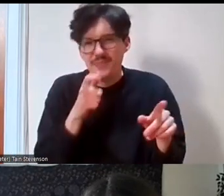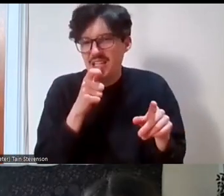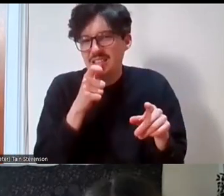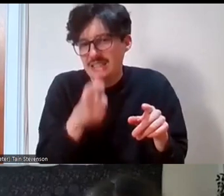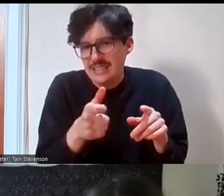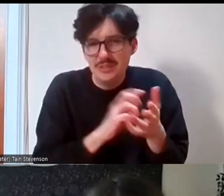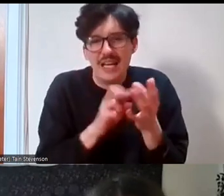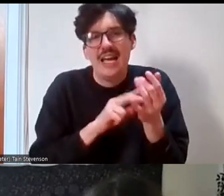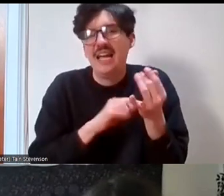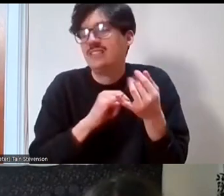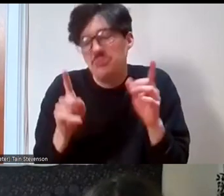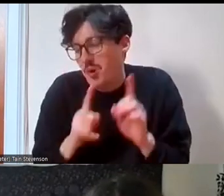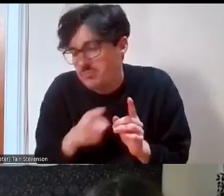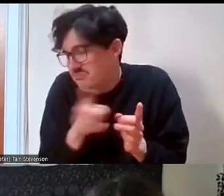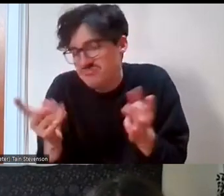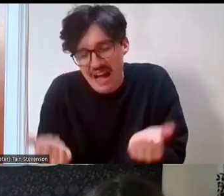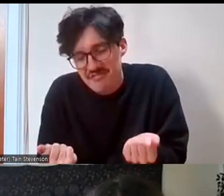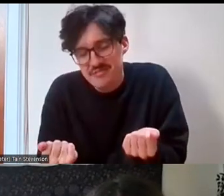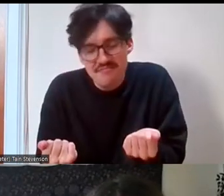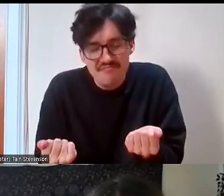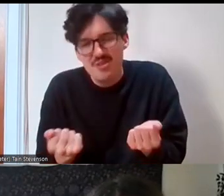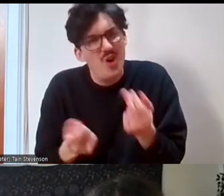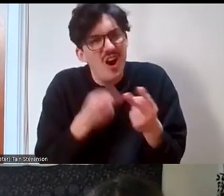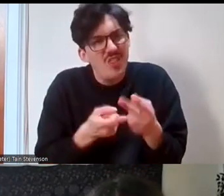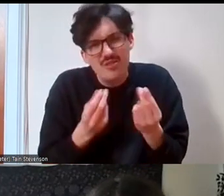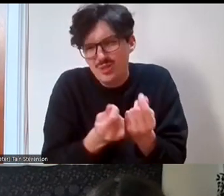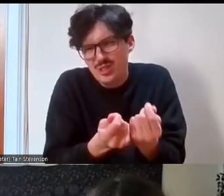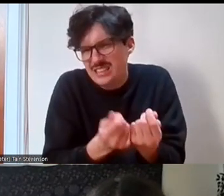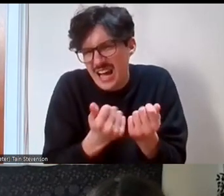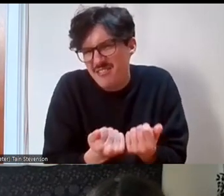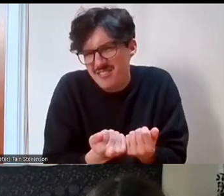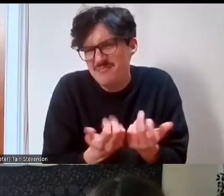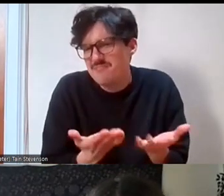Muck but any other resources or insights has anyone come across, anything else?